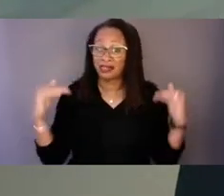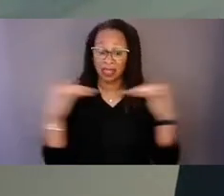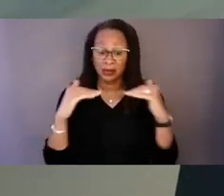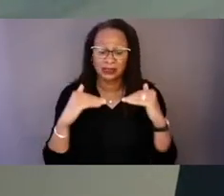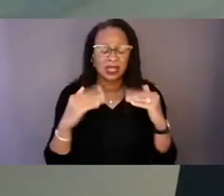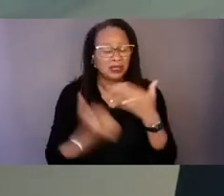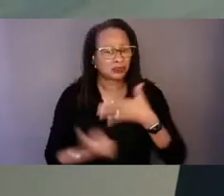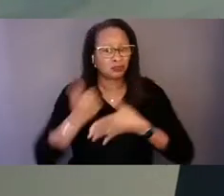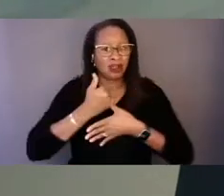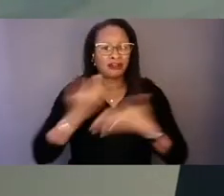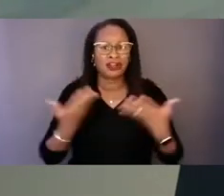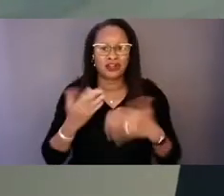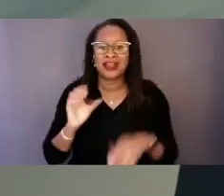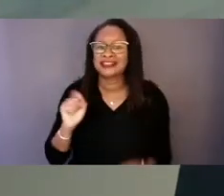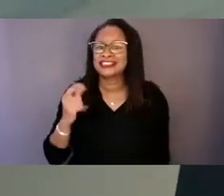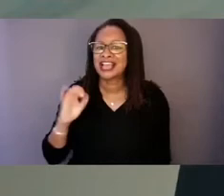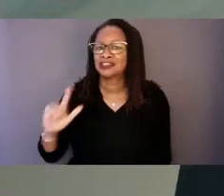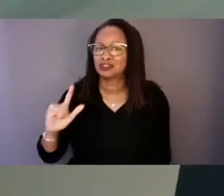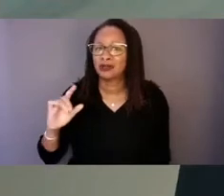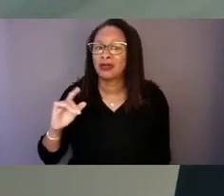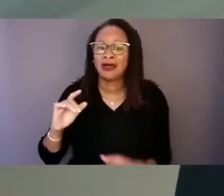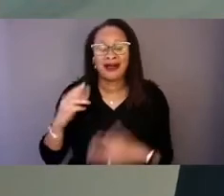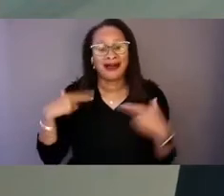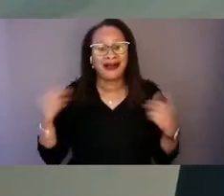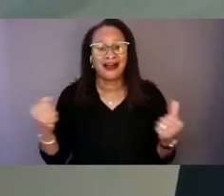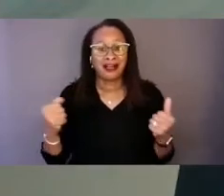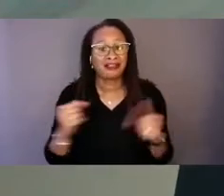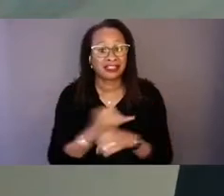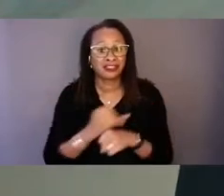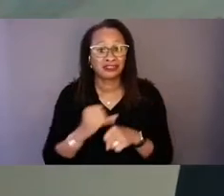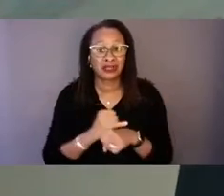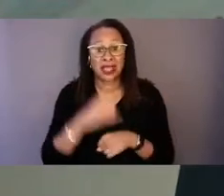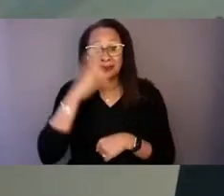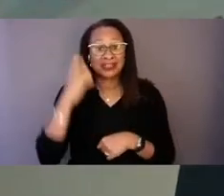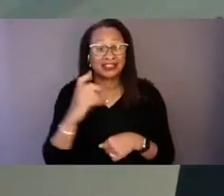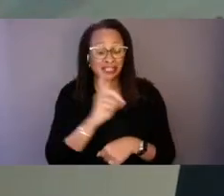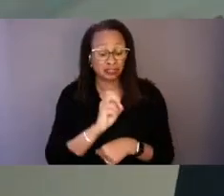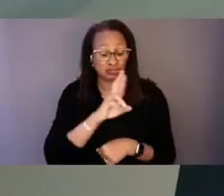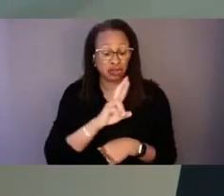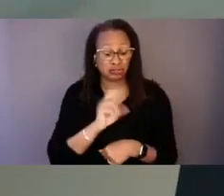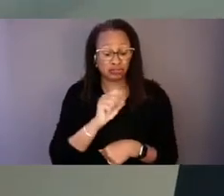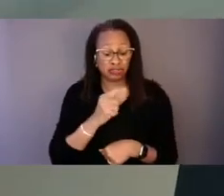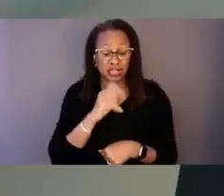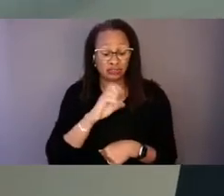because as Dr. Satcher said in the first Surgeon General Report on Mental Health,